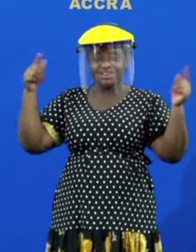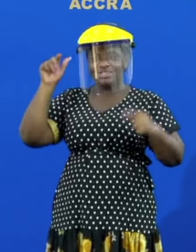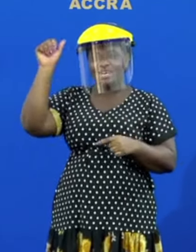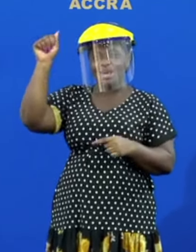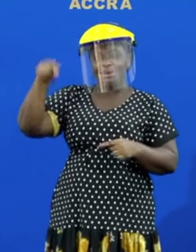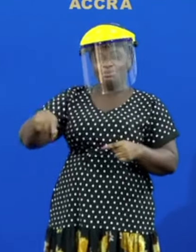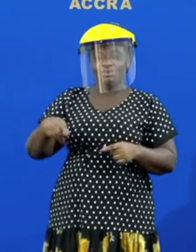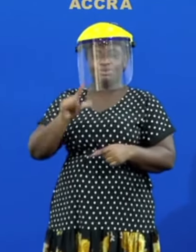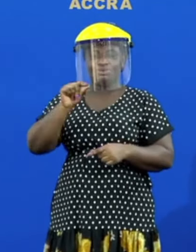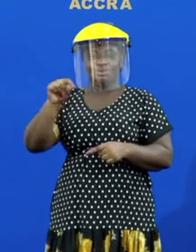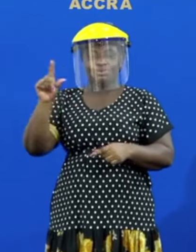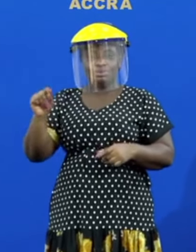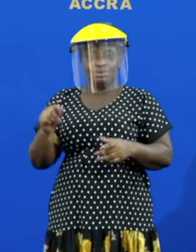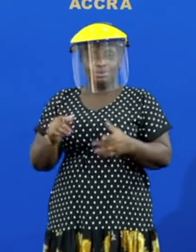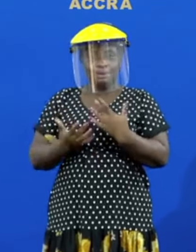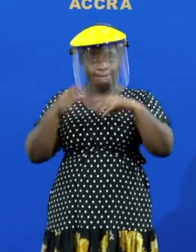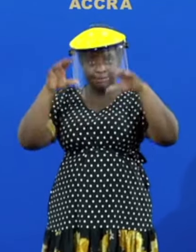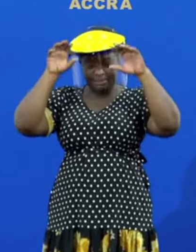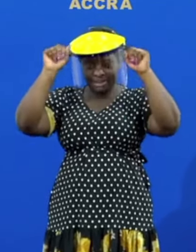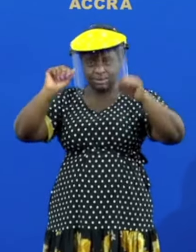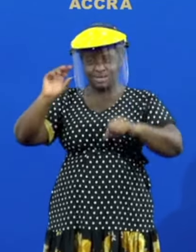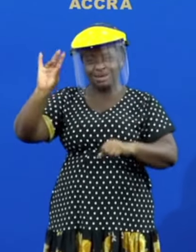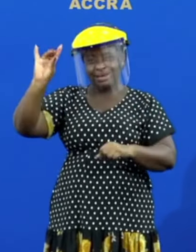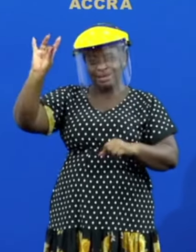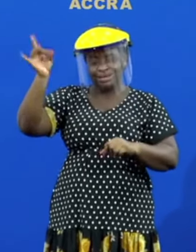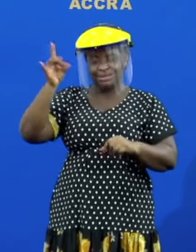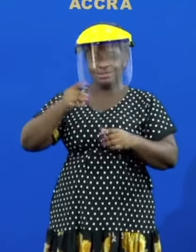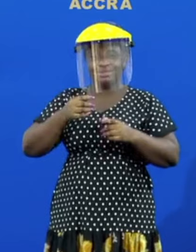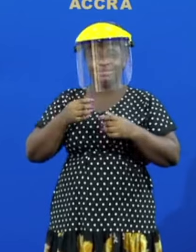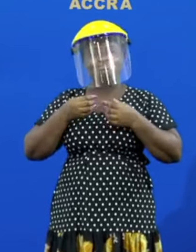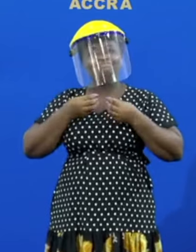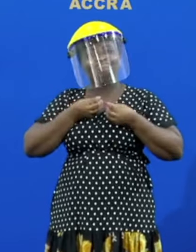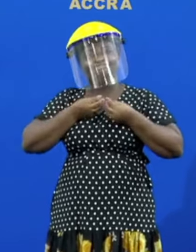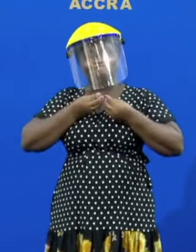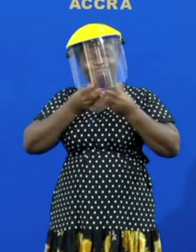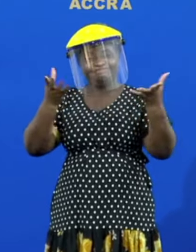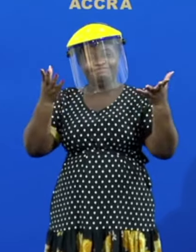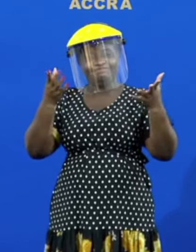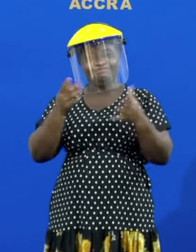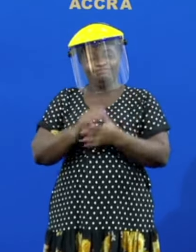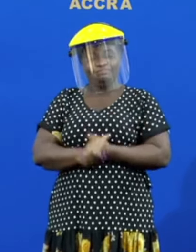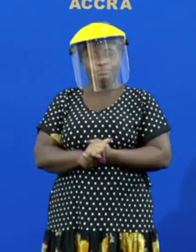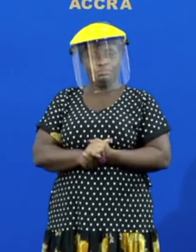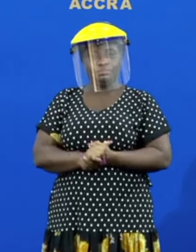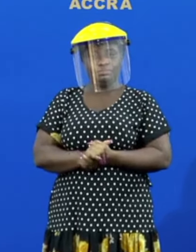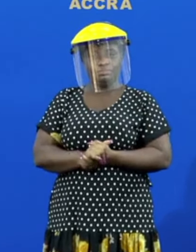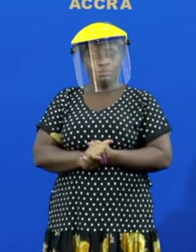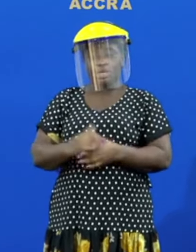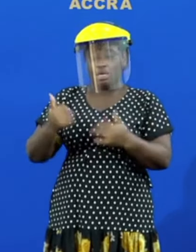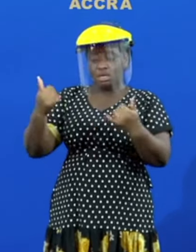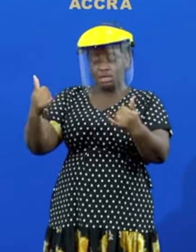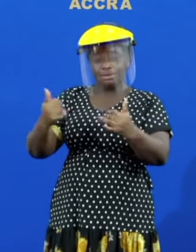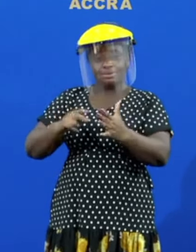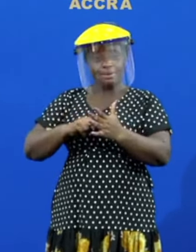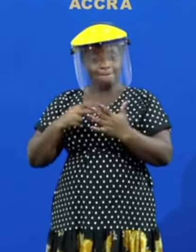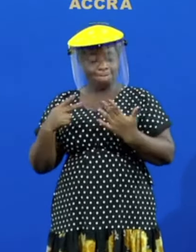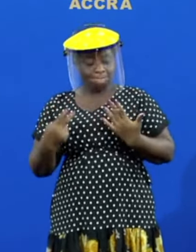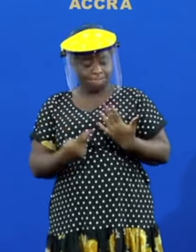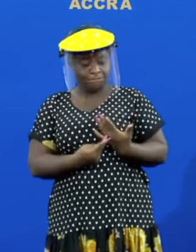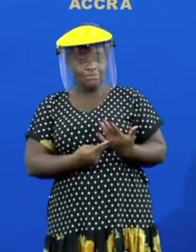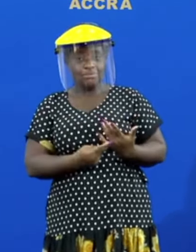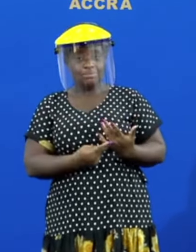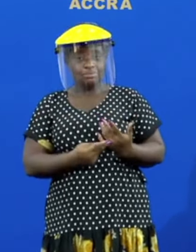tacovado during his eighth coveted update to the nation and it is programmed to take between